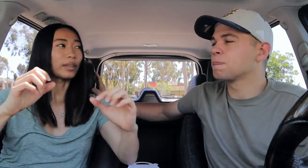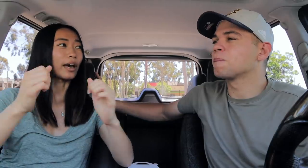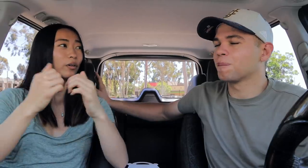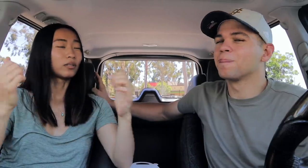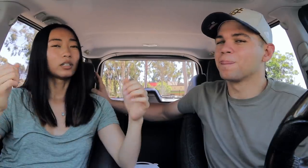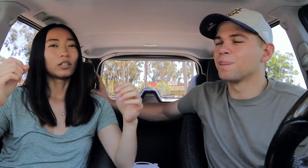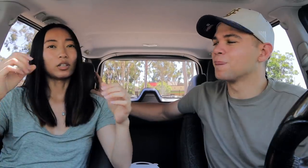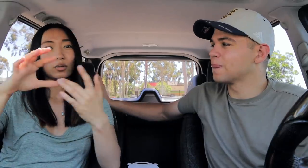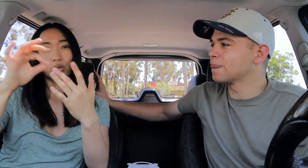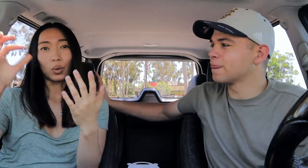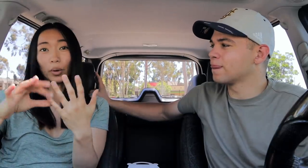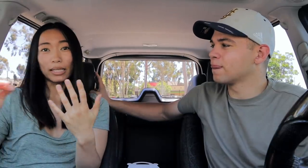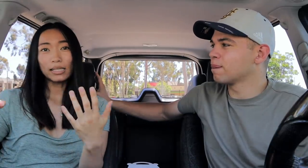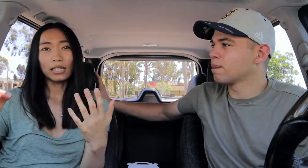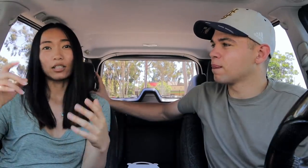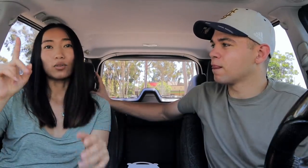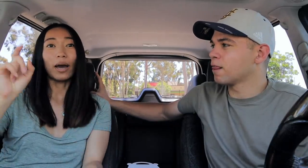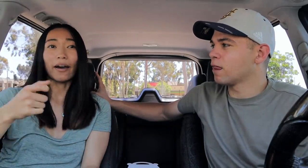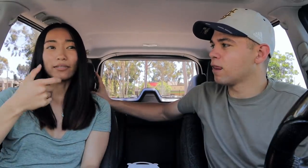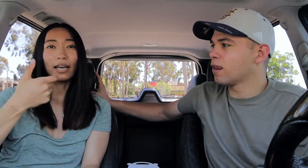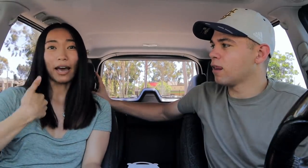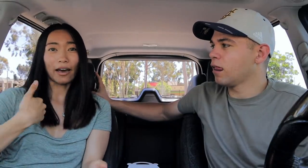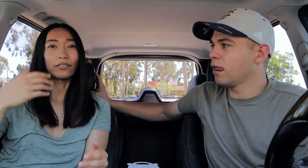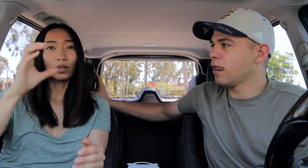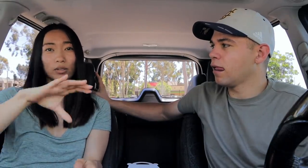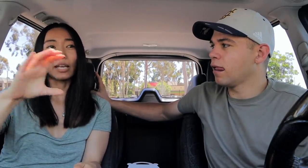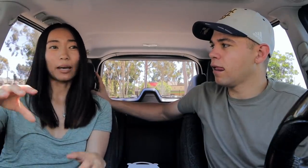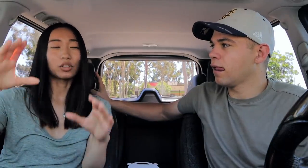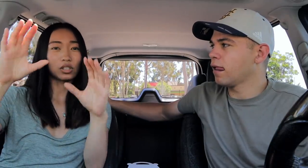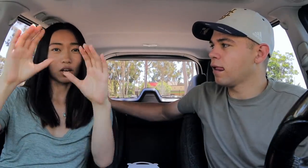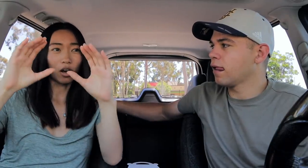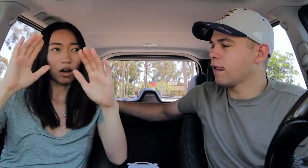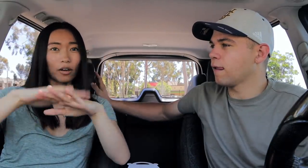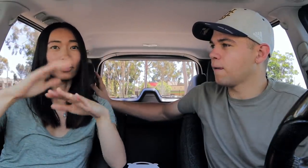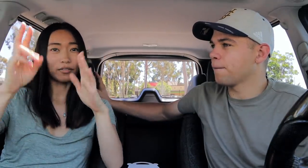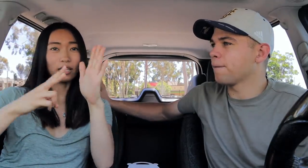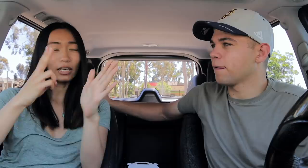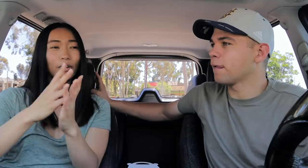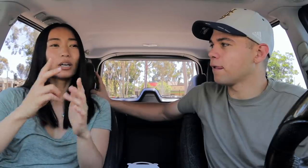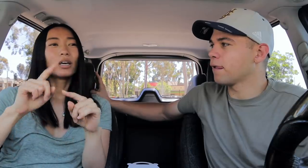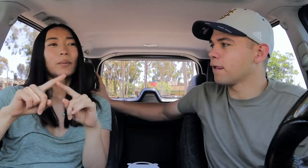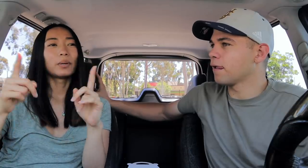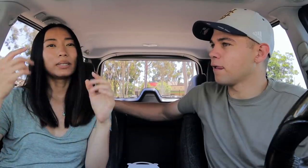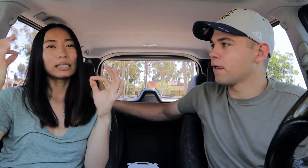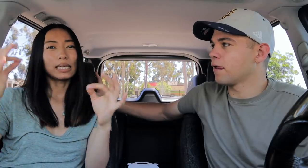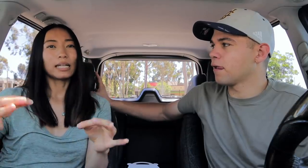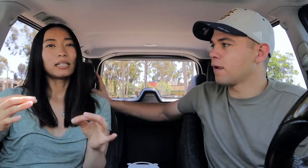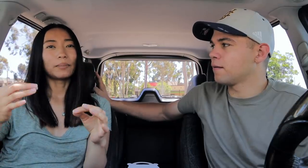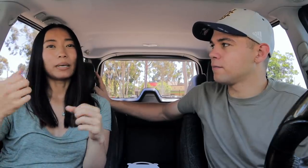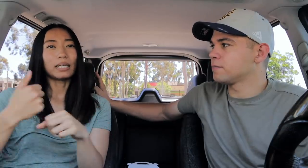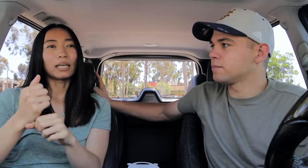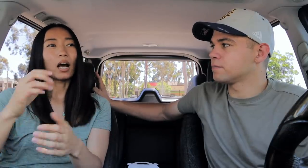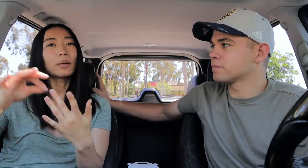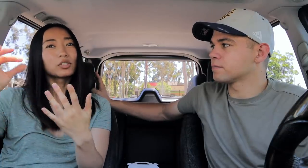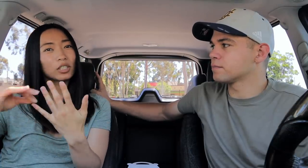without, you know, choice that you have to have closed captions on the video, but we decided to make it option.